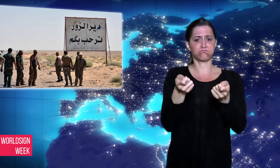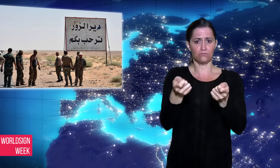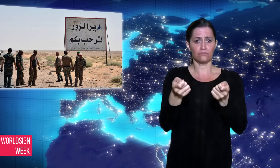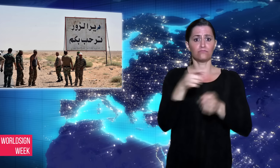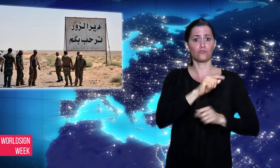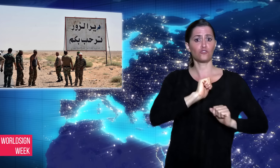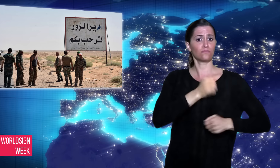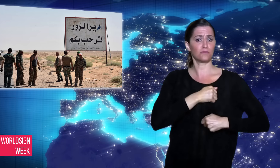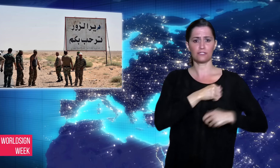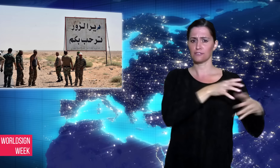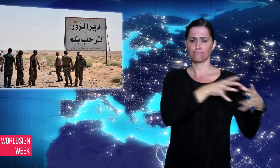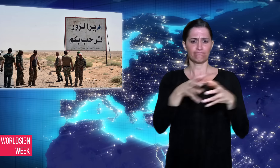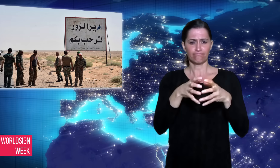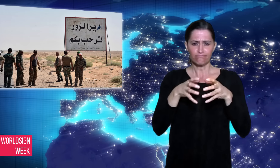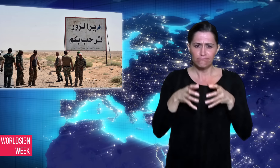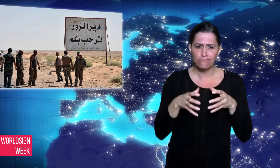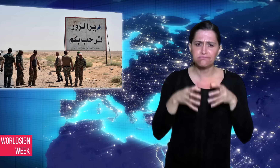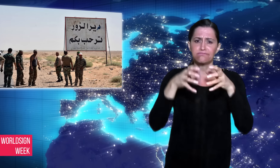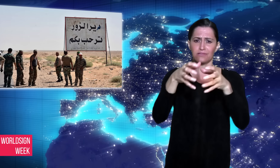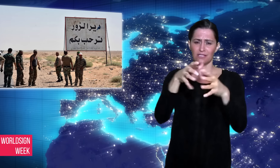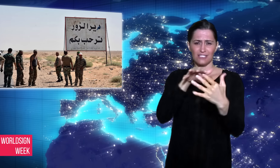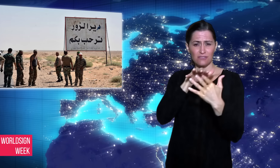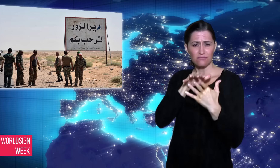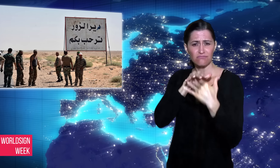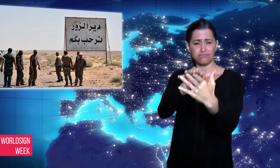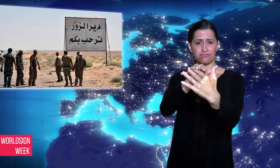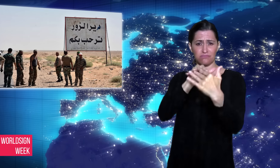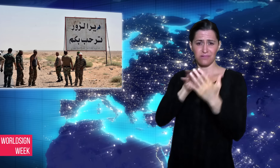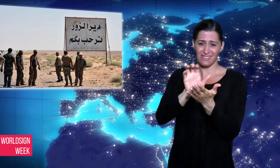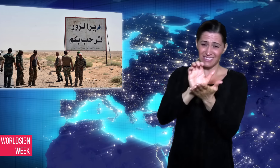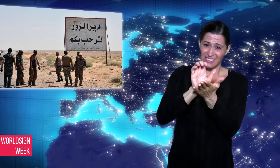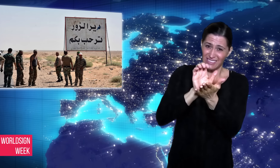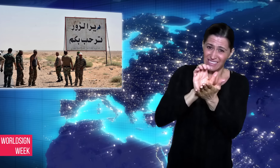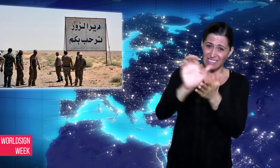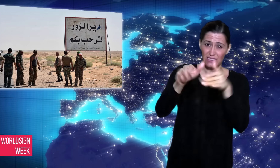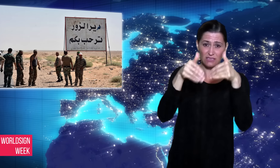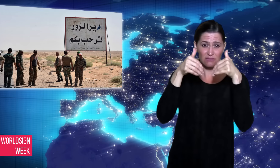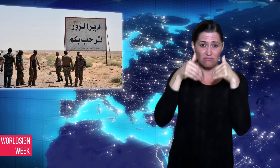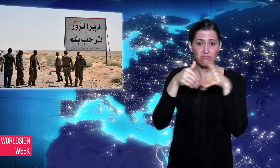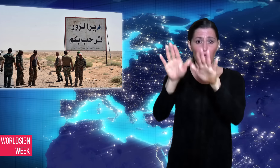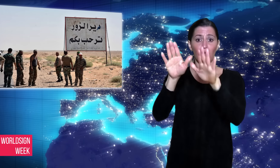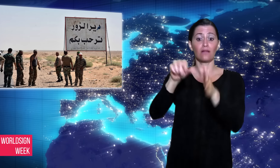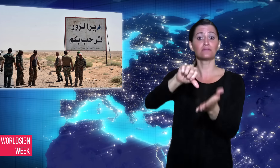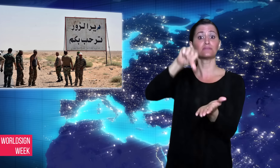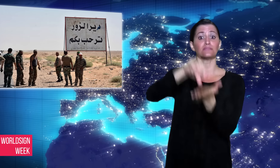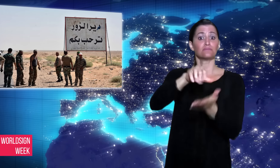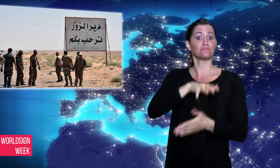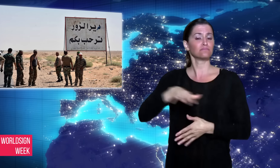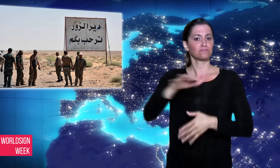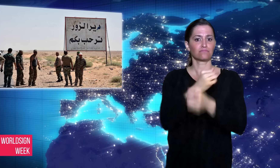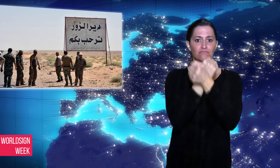the last urban centre for the